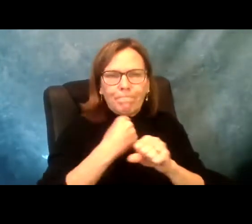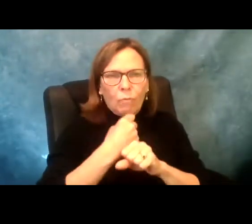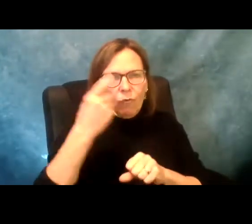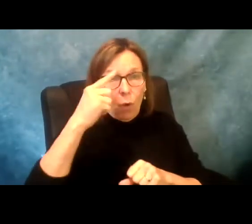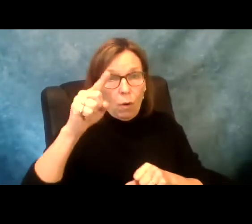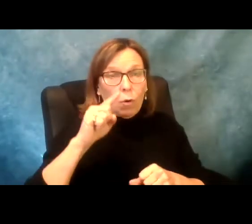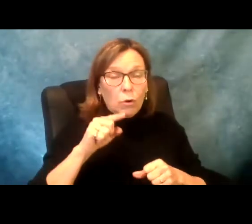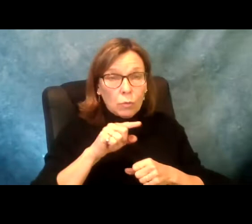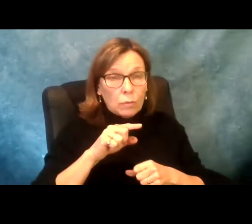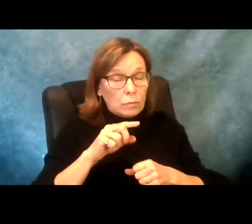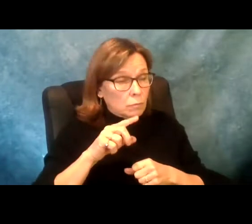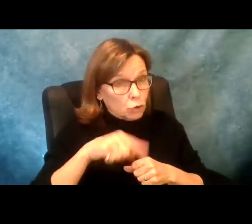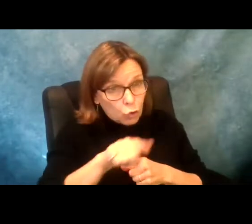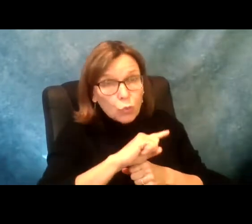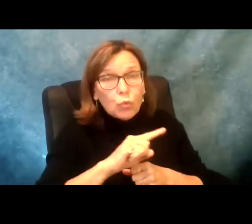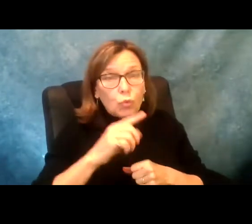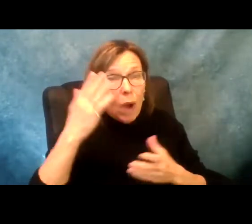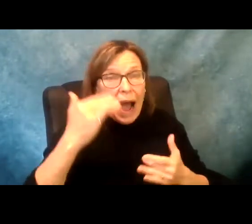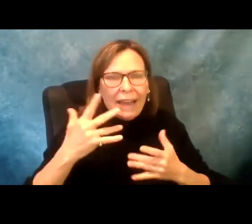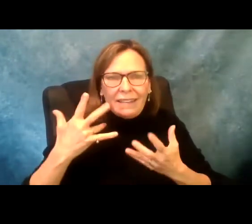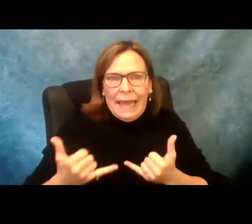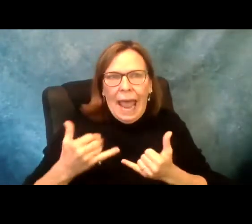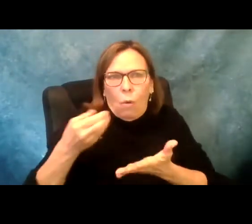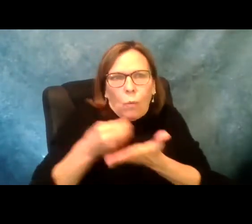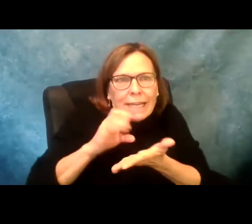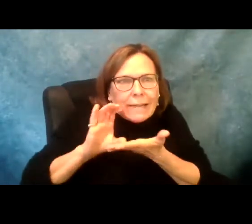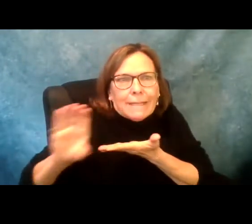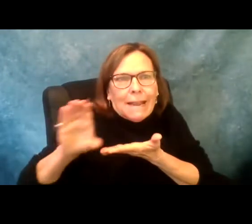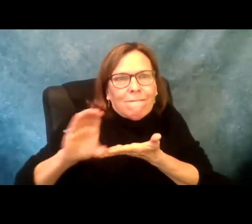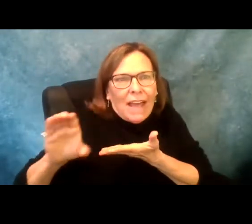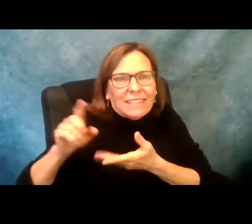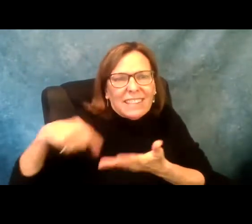continuing the fight along with you because this is the